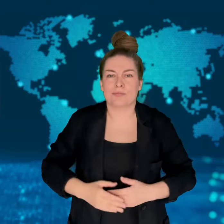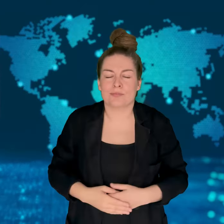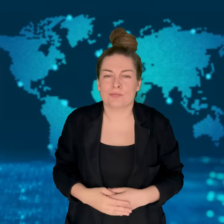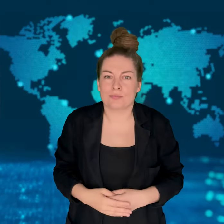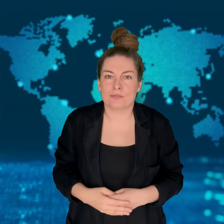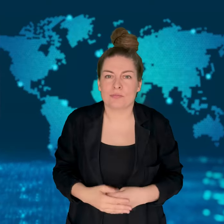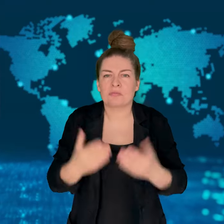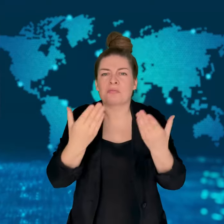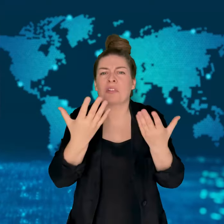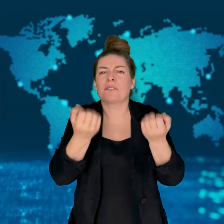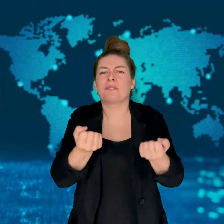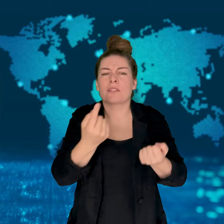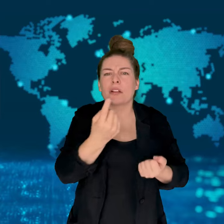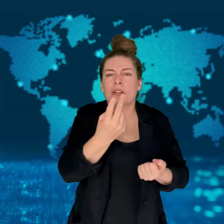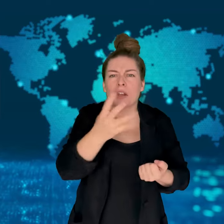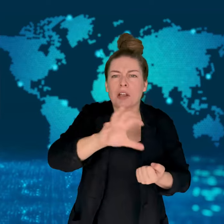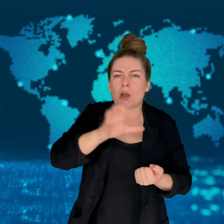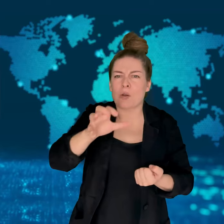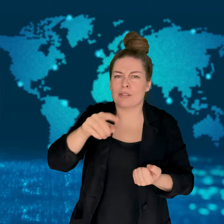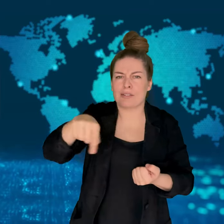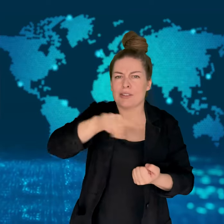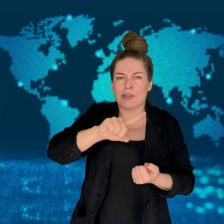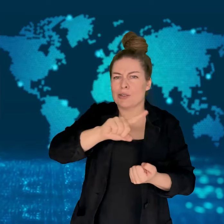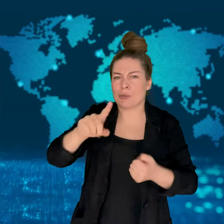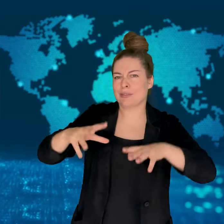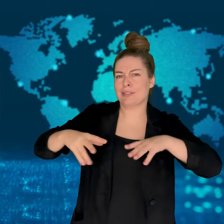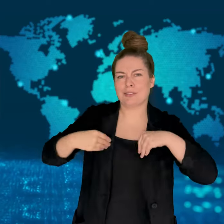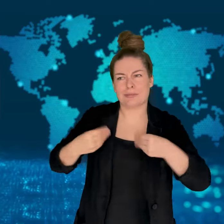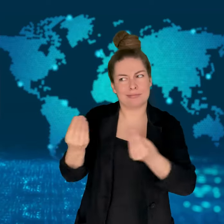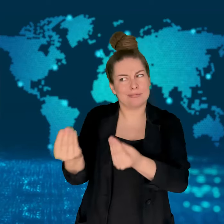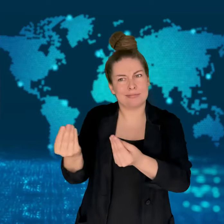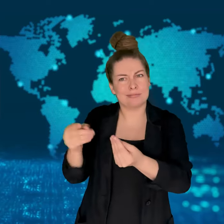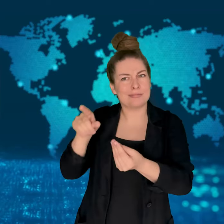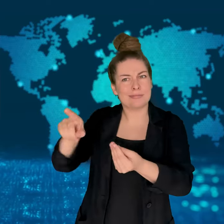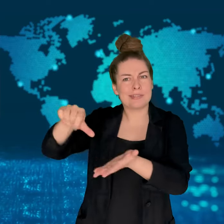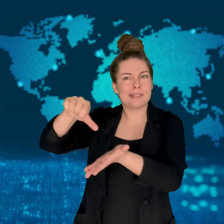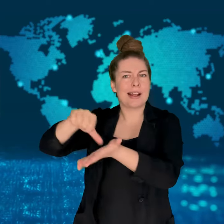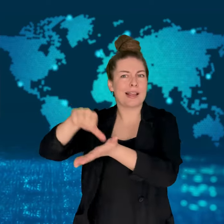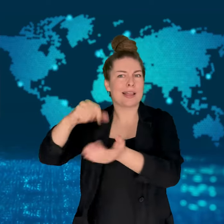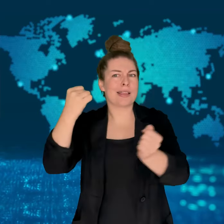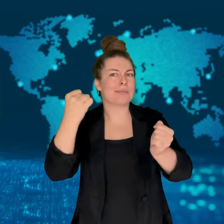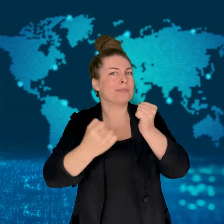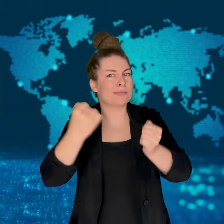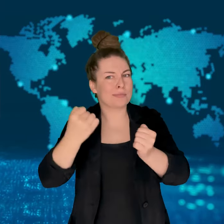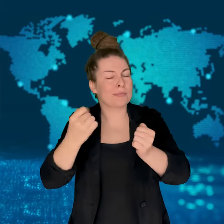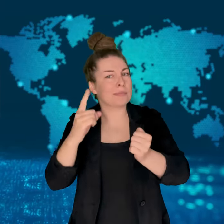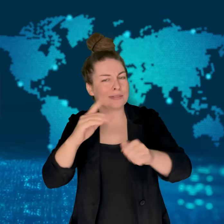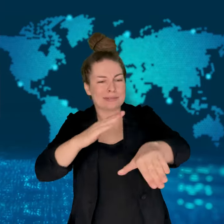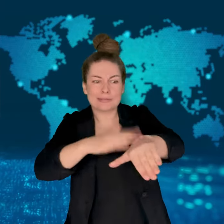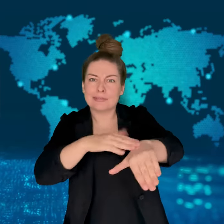but the discussion itself has not been made public.